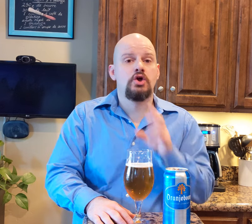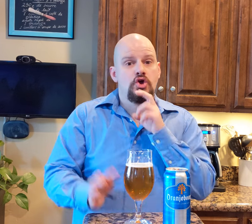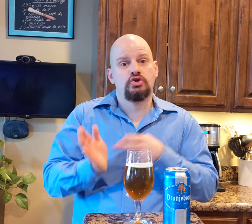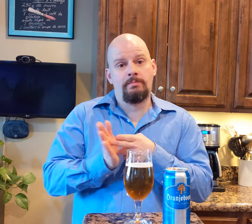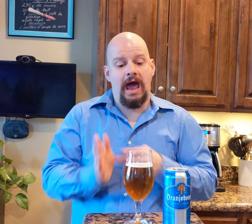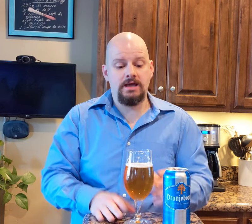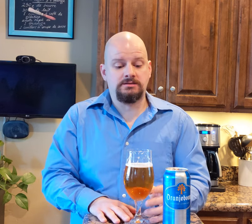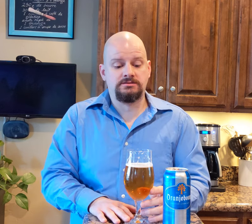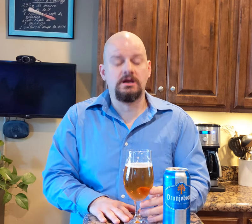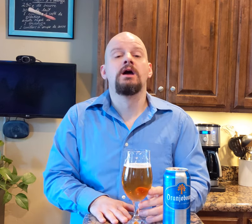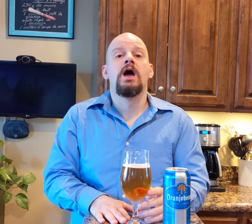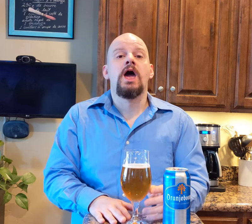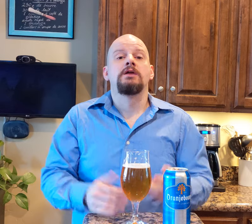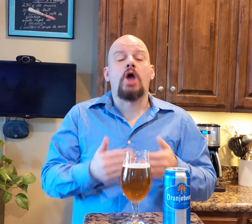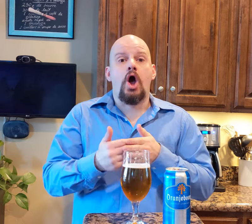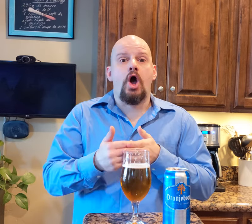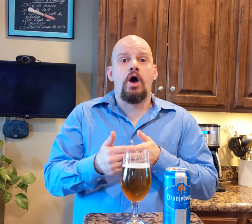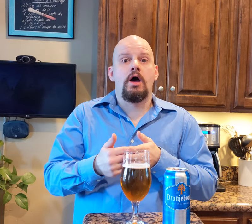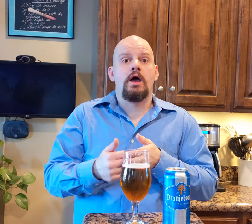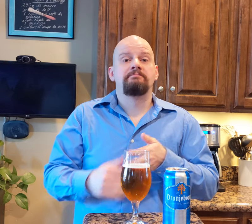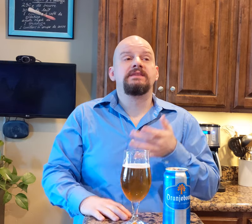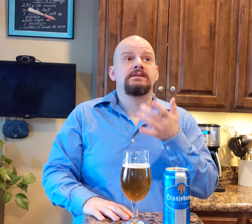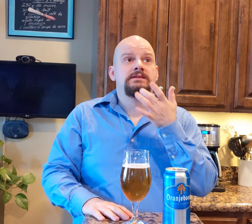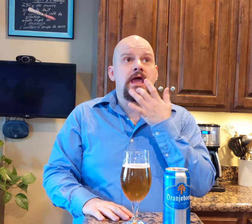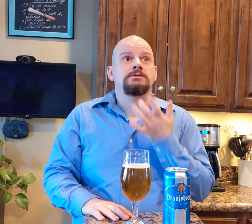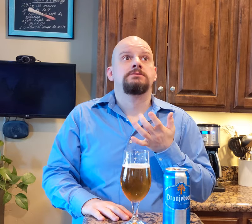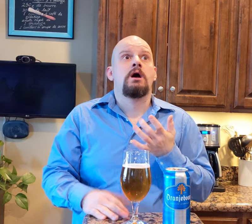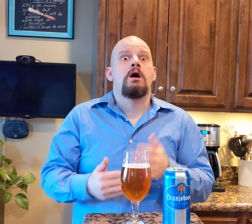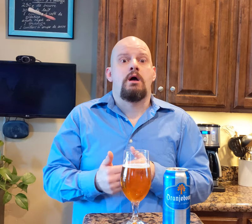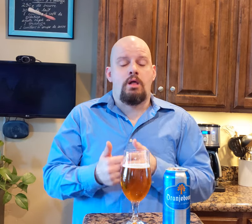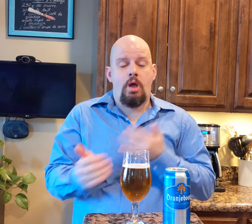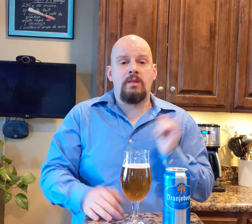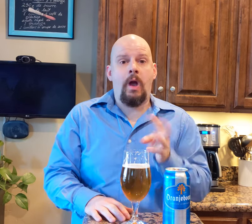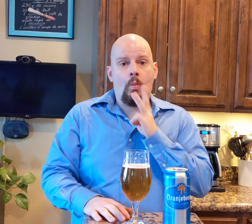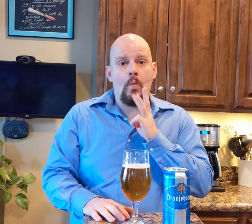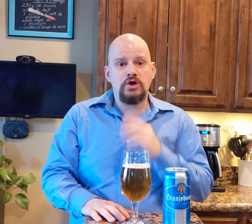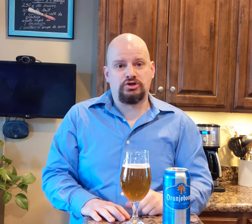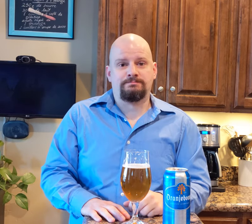To be honest, the taste is almost like water.